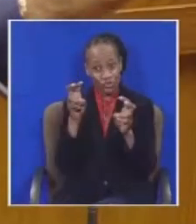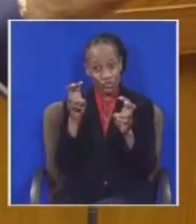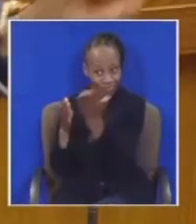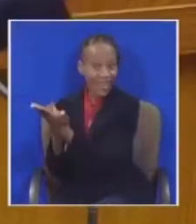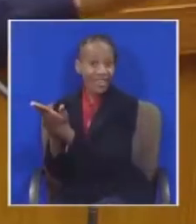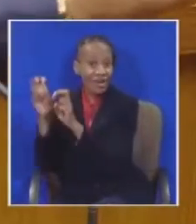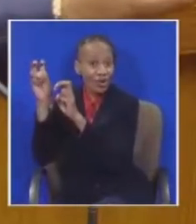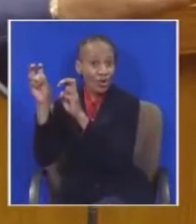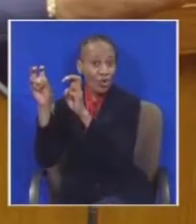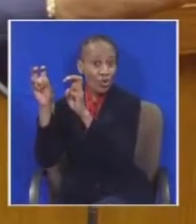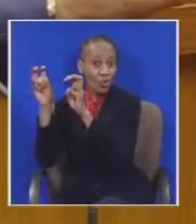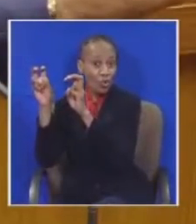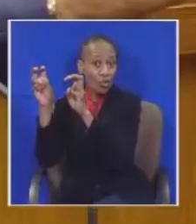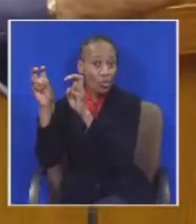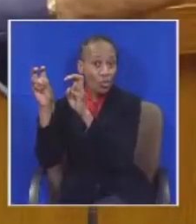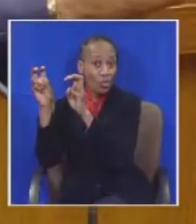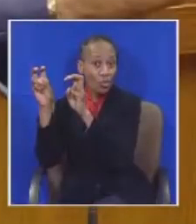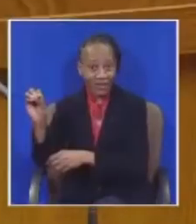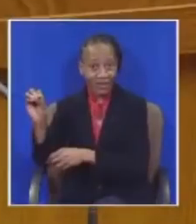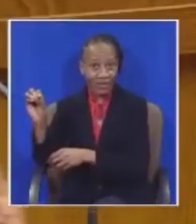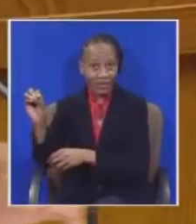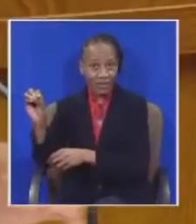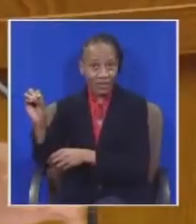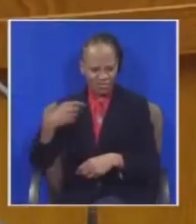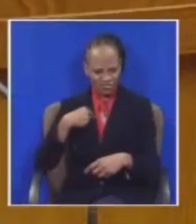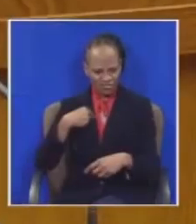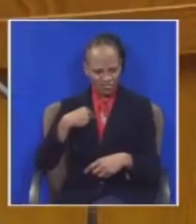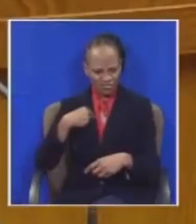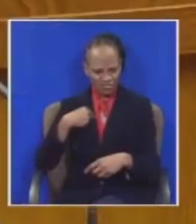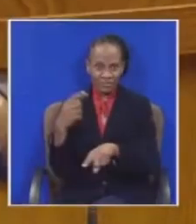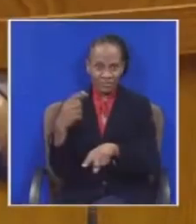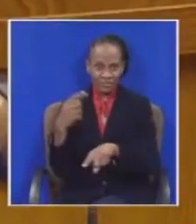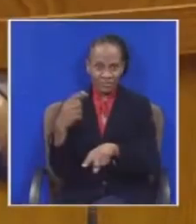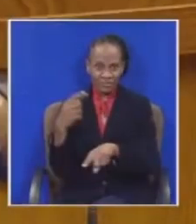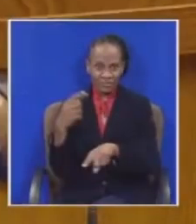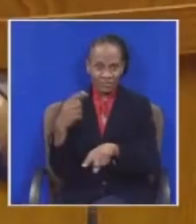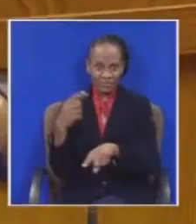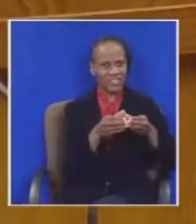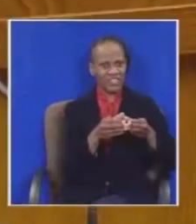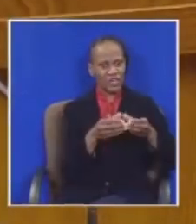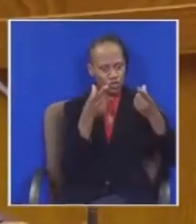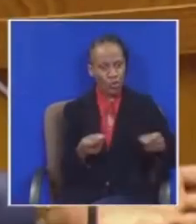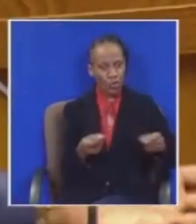State kept a report I couldn't establish a commission of the same thing you can't